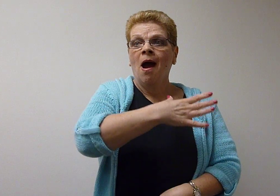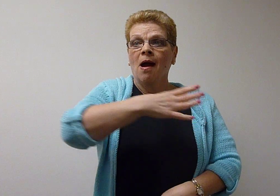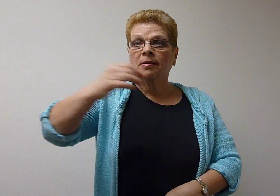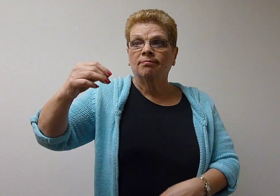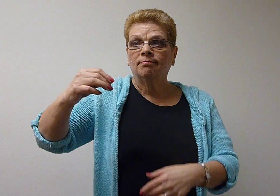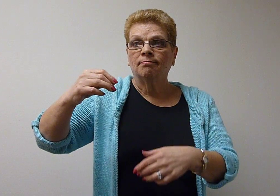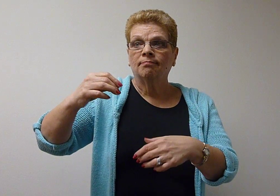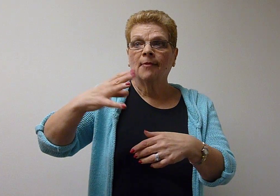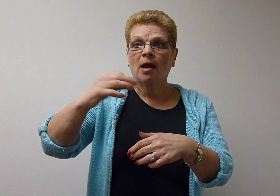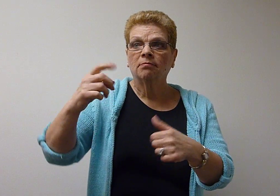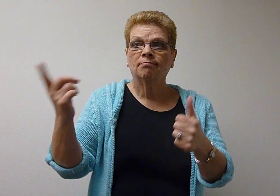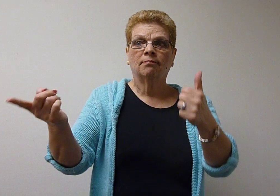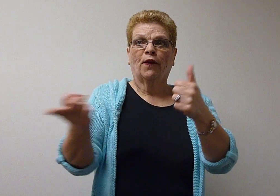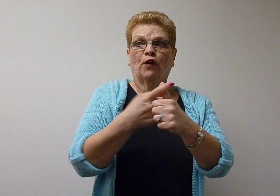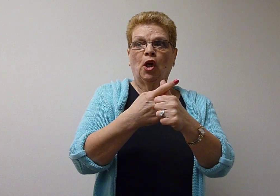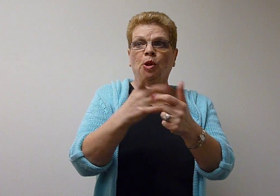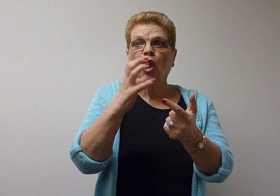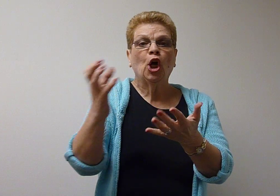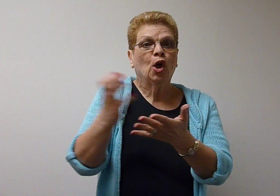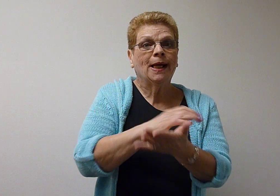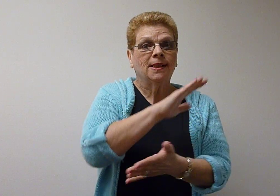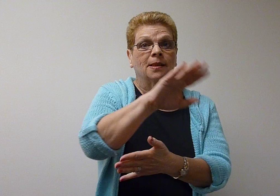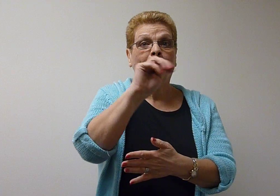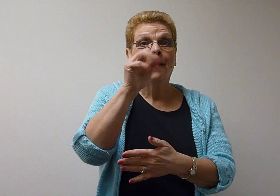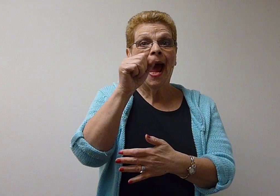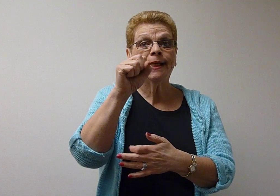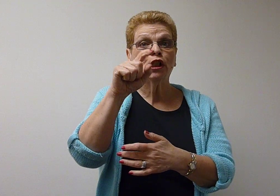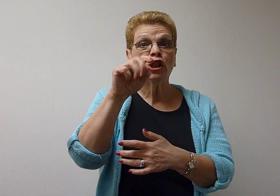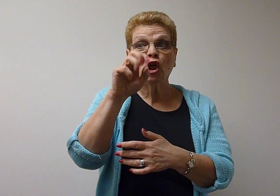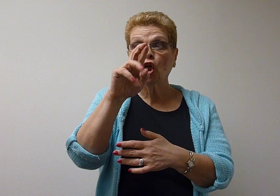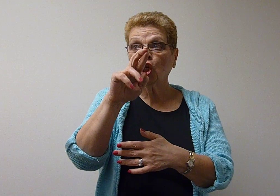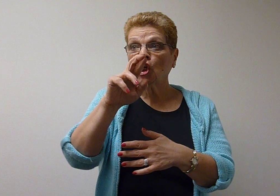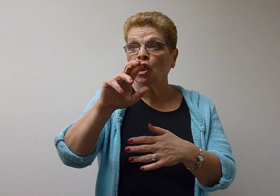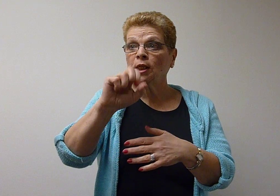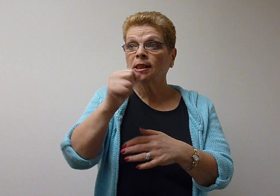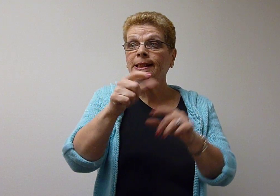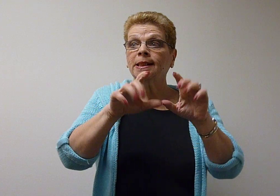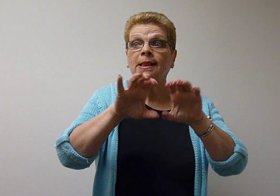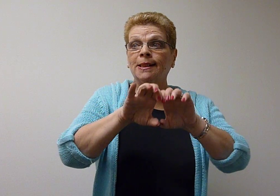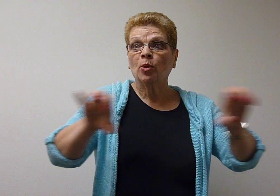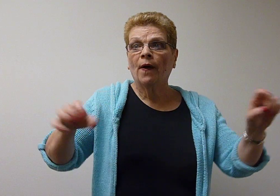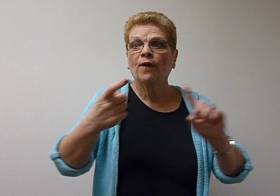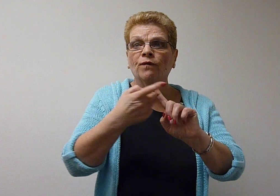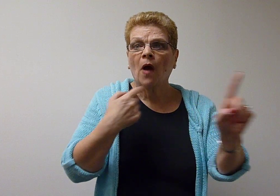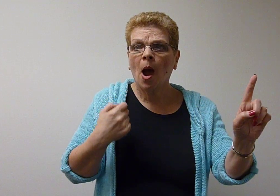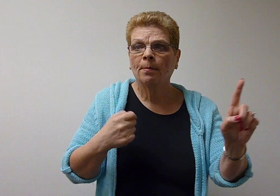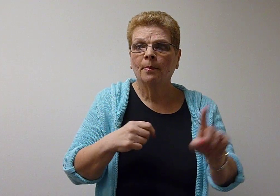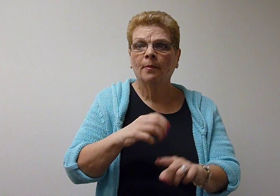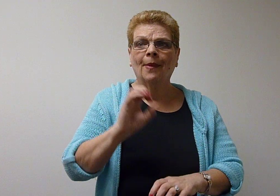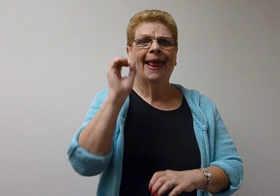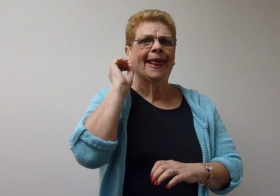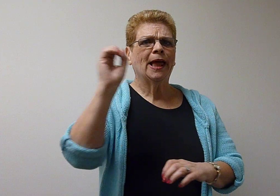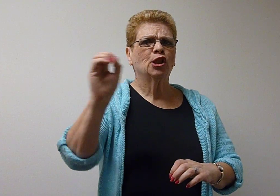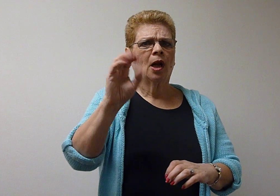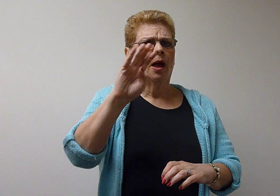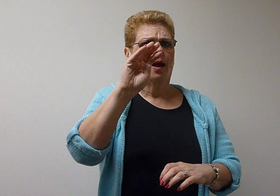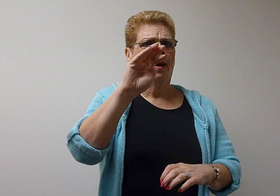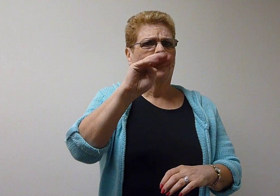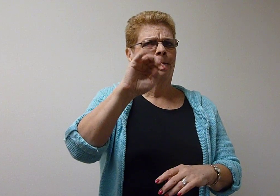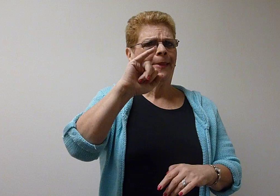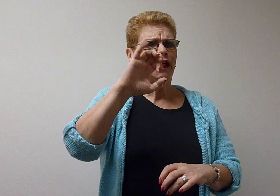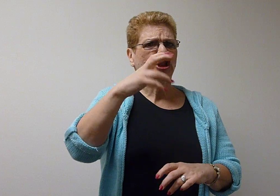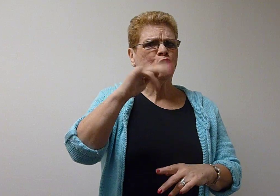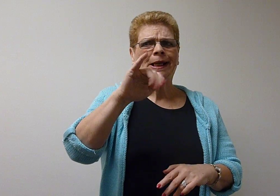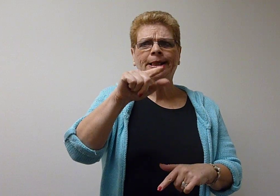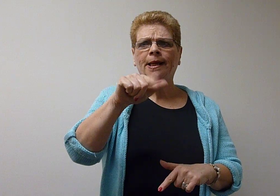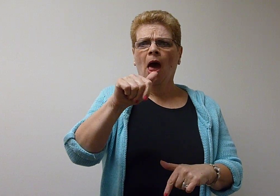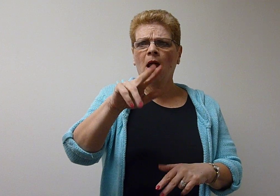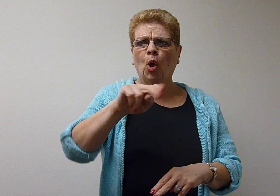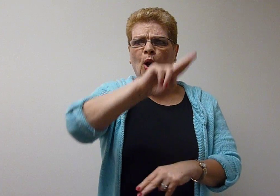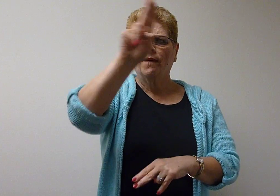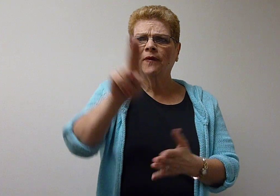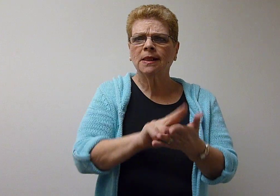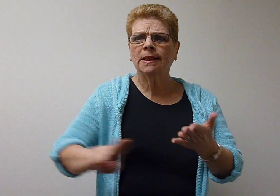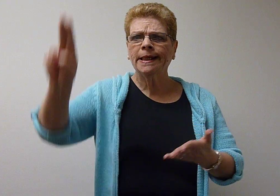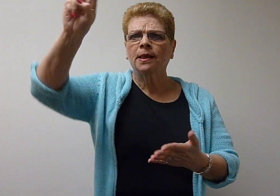And the first to earn his master’s degree from Eastern Michigan University.